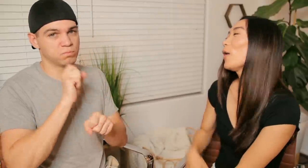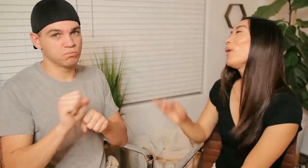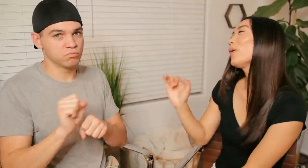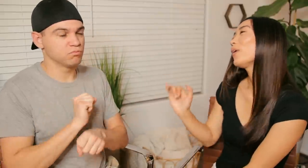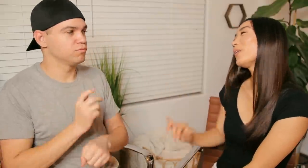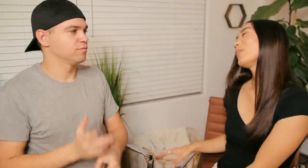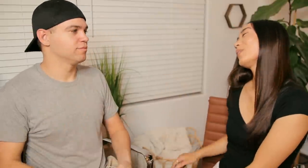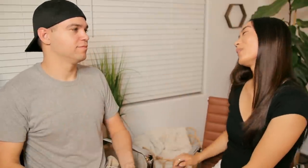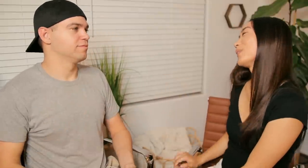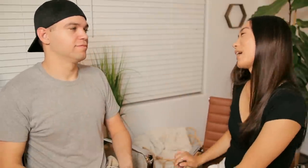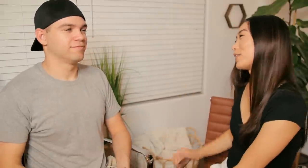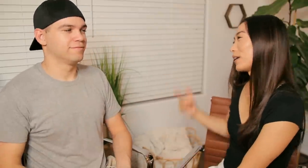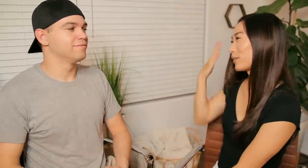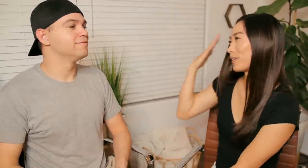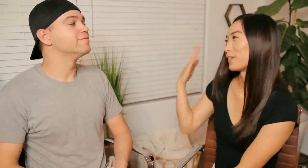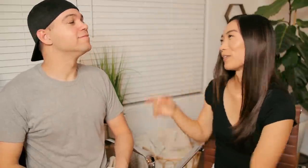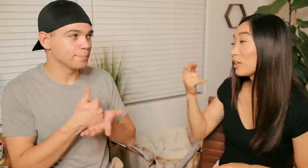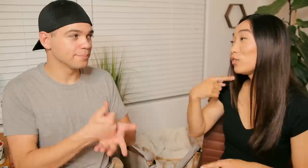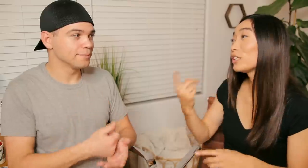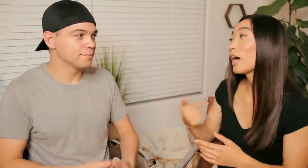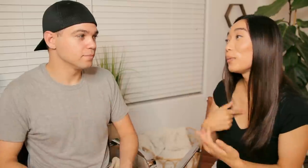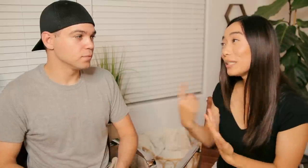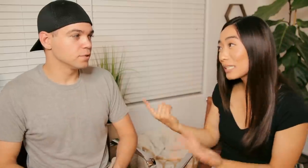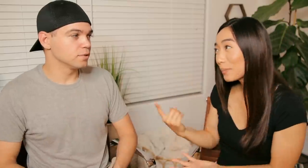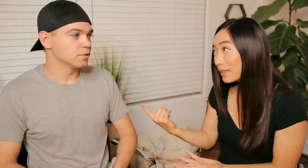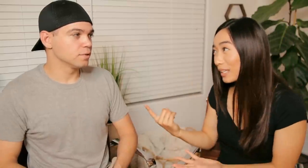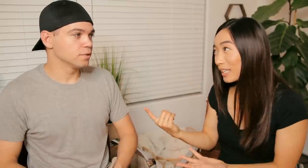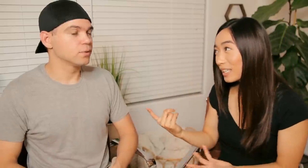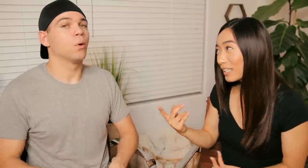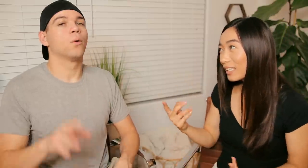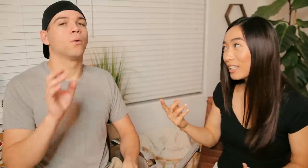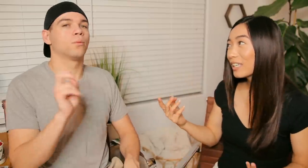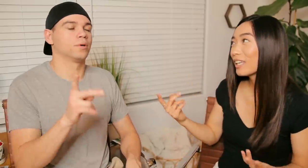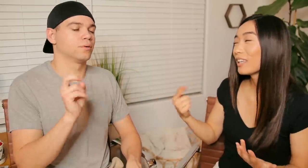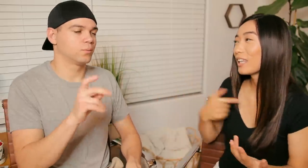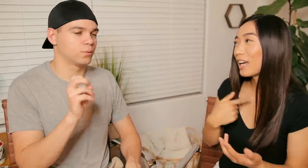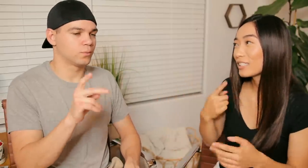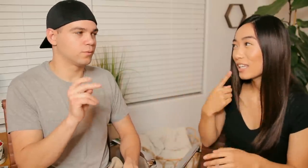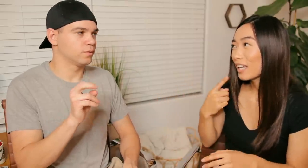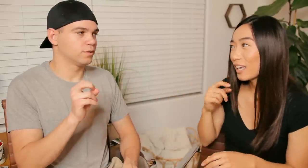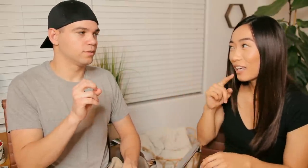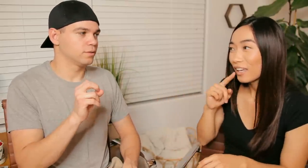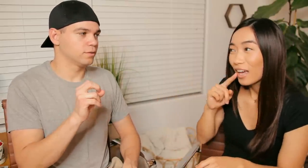E: Oh I know, I know like if you tell me something then I say...